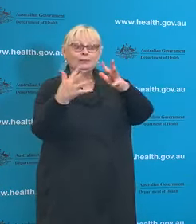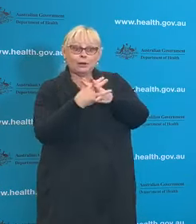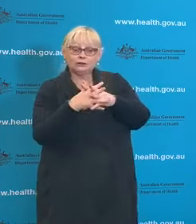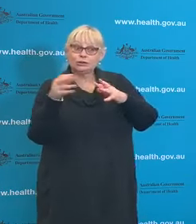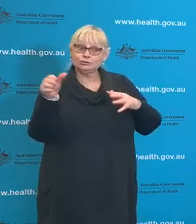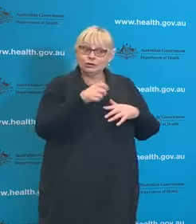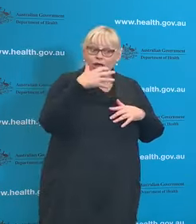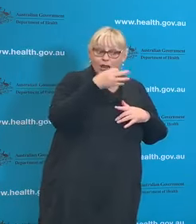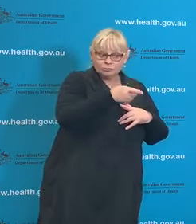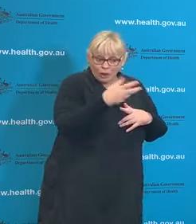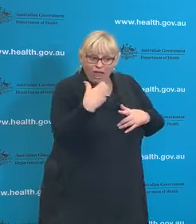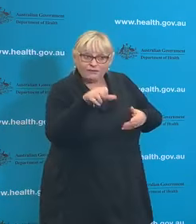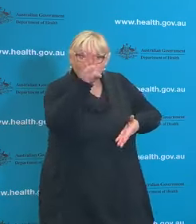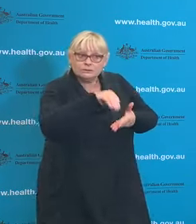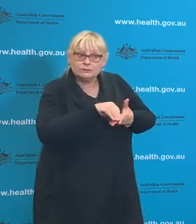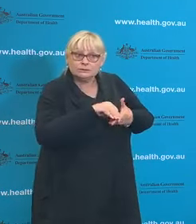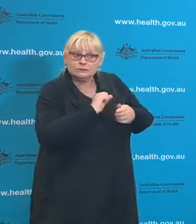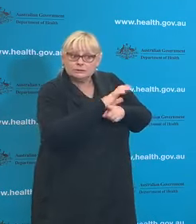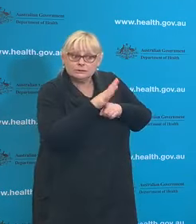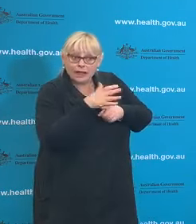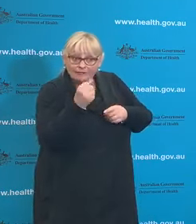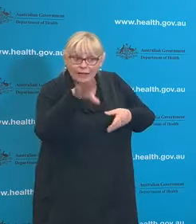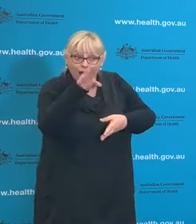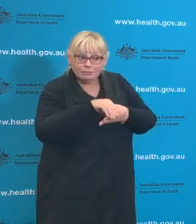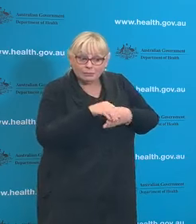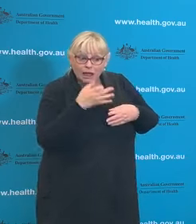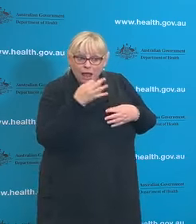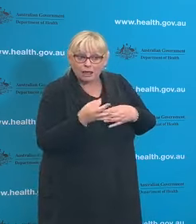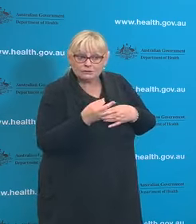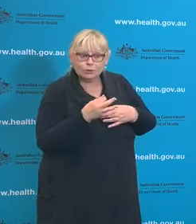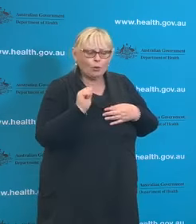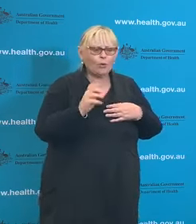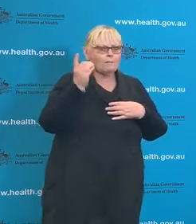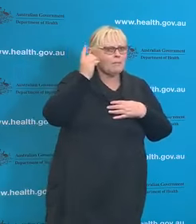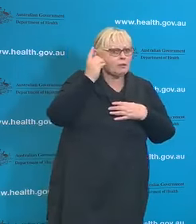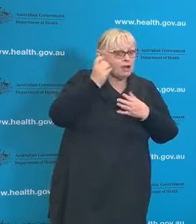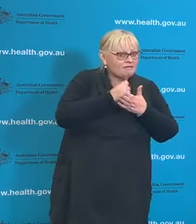whether they've got the app when they come to the door, or at least asking them for mobile numbers?